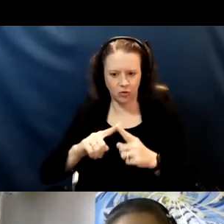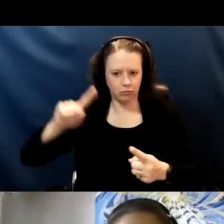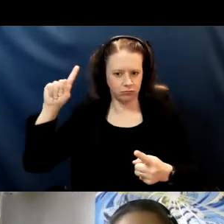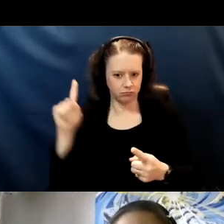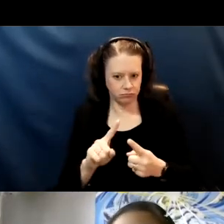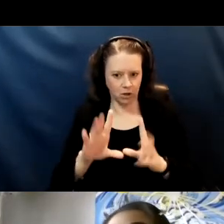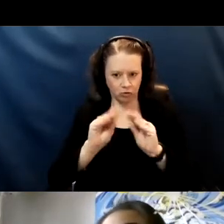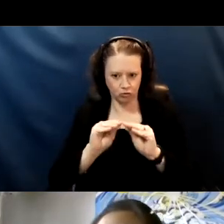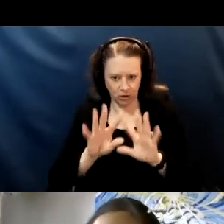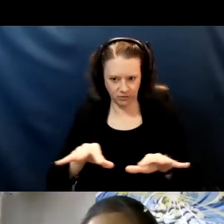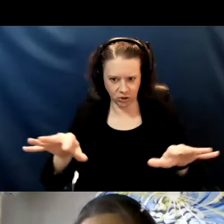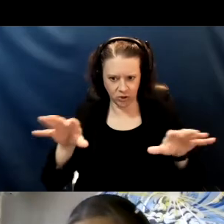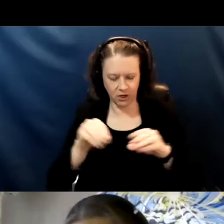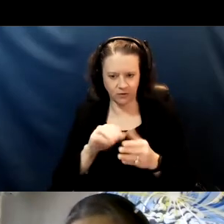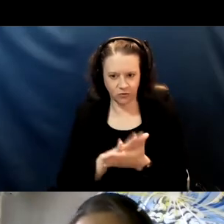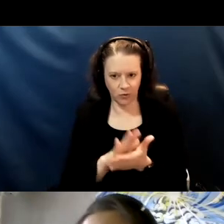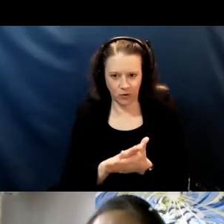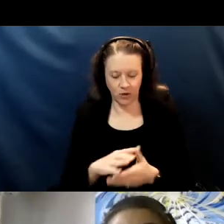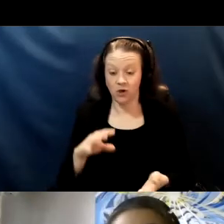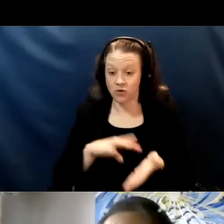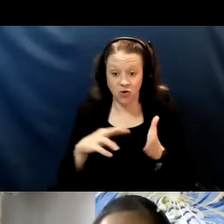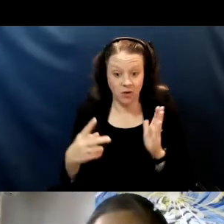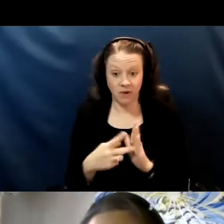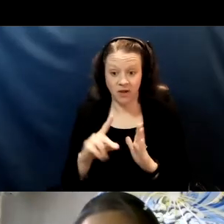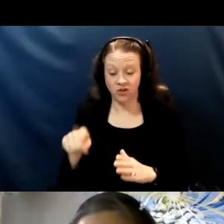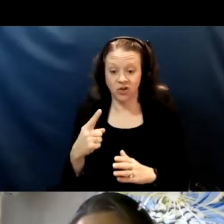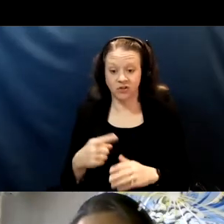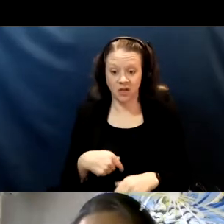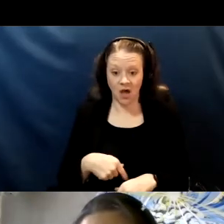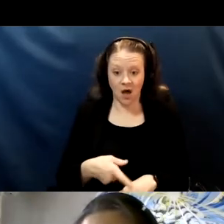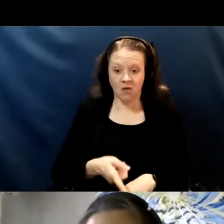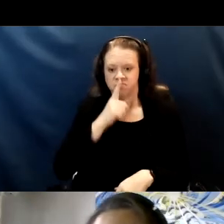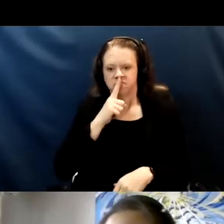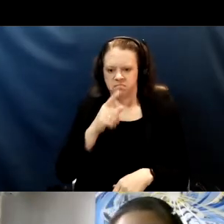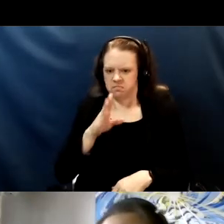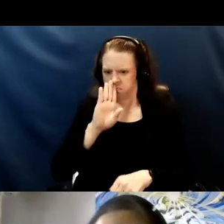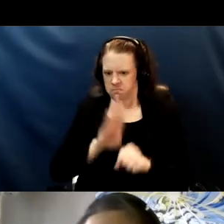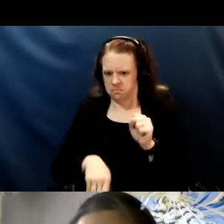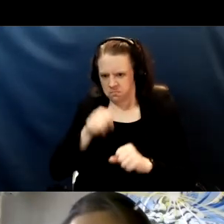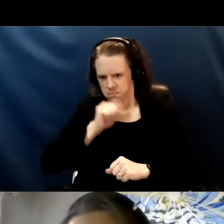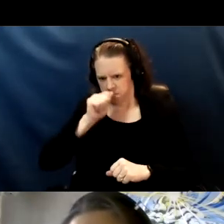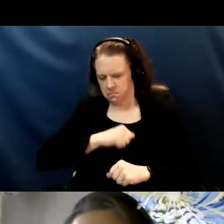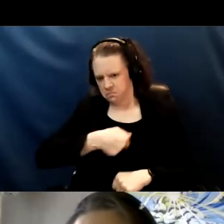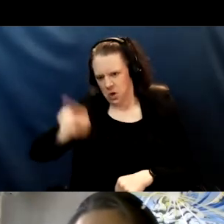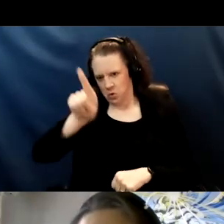So gone are the days of just sucking it up and going to school or sucking it up and go into work